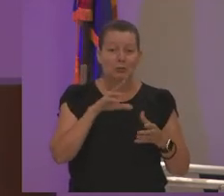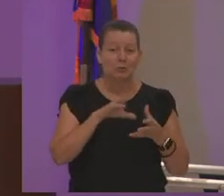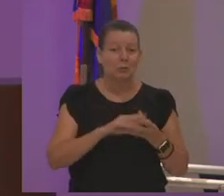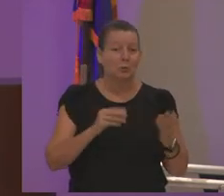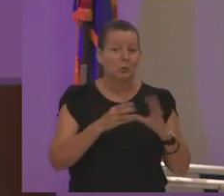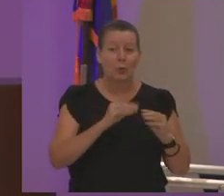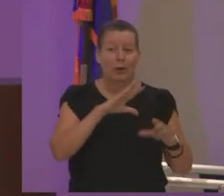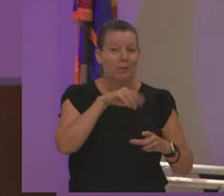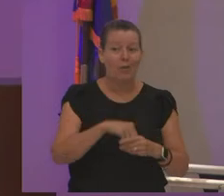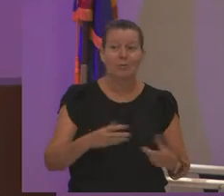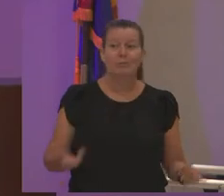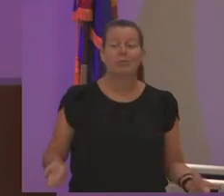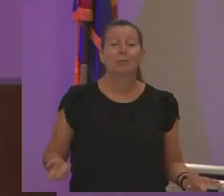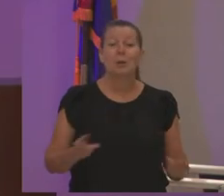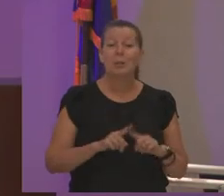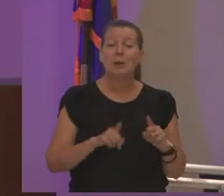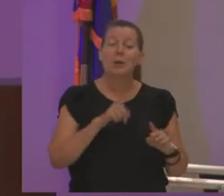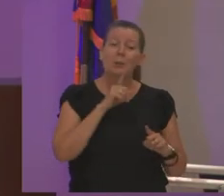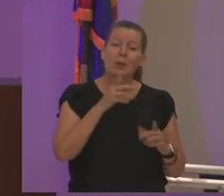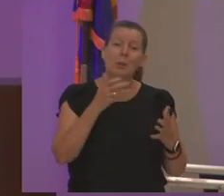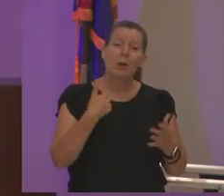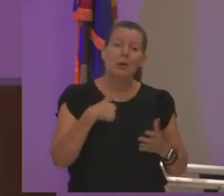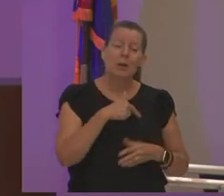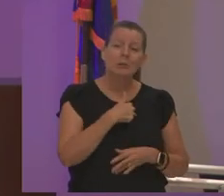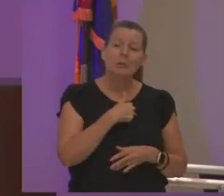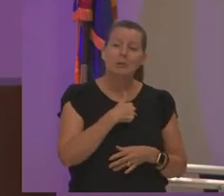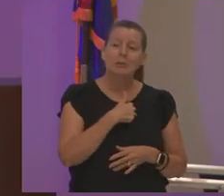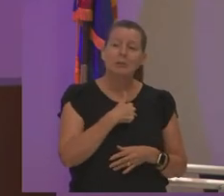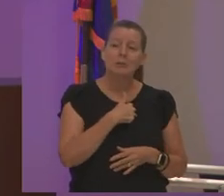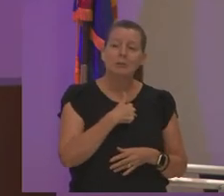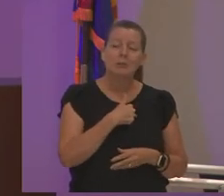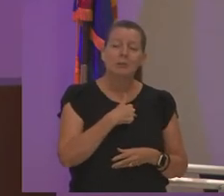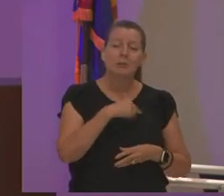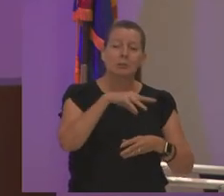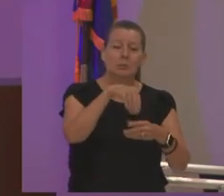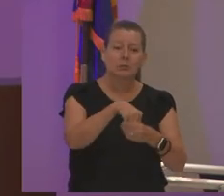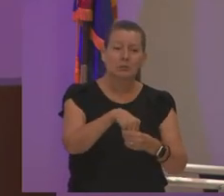but i really want us to be sure that we're there so when students are taking classes